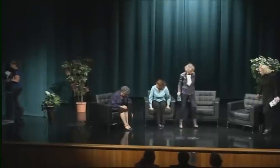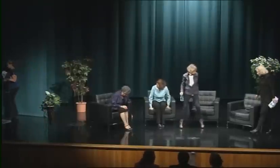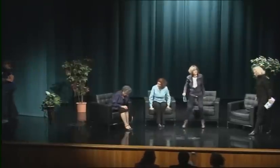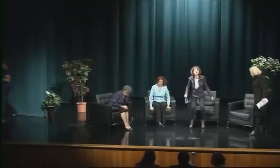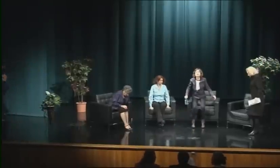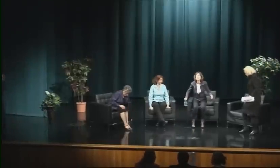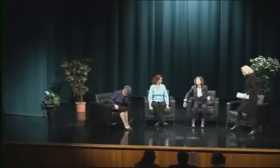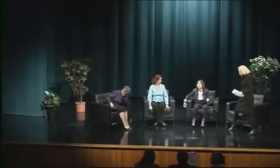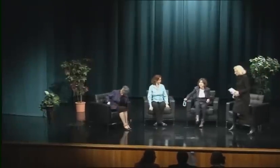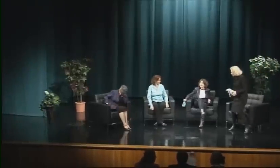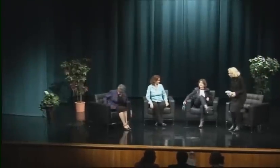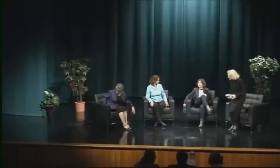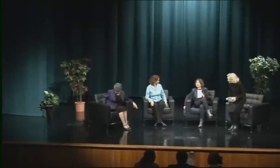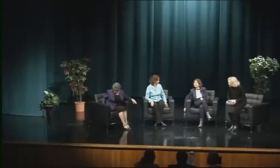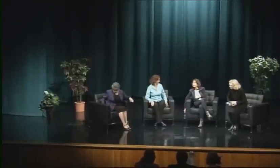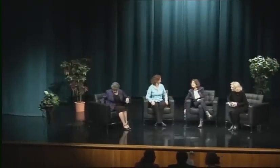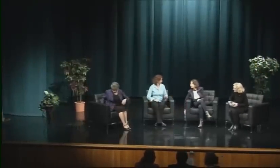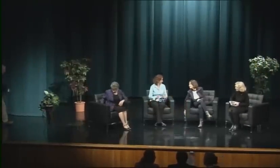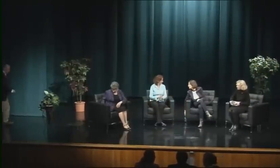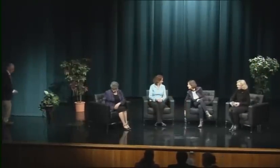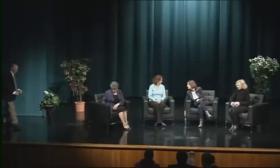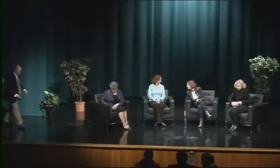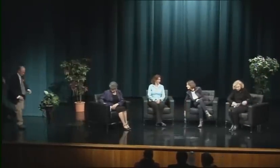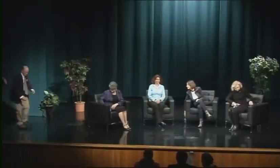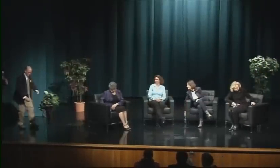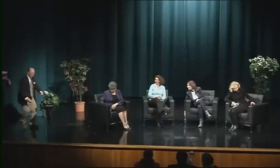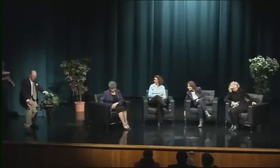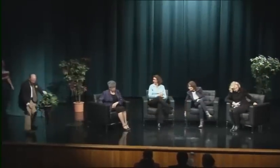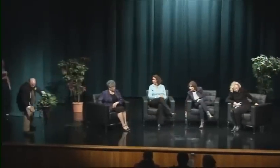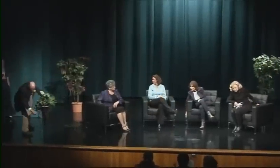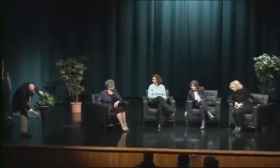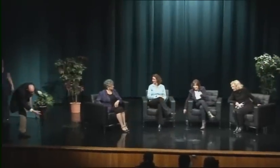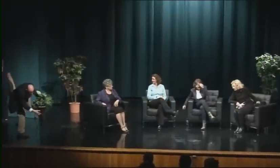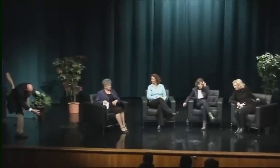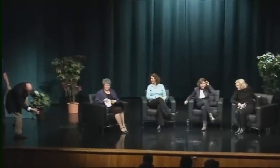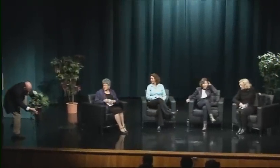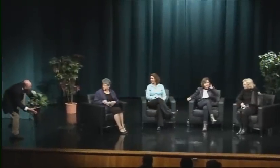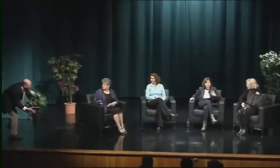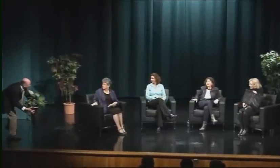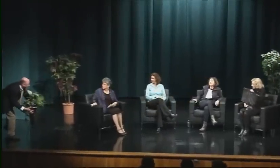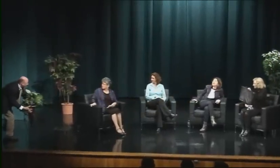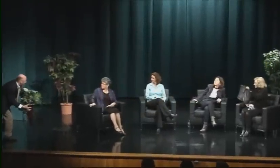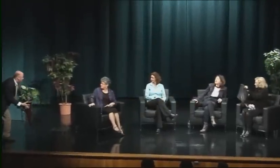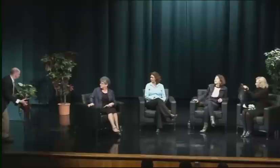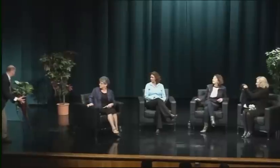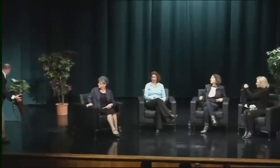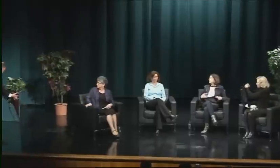and she also started a course at NTID in deaf women's history